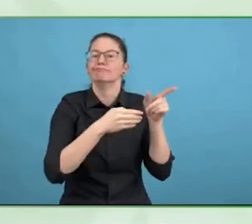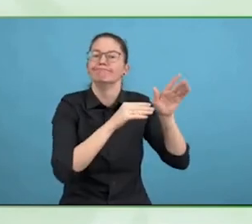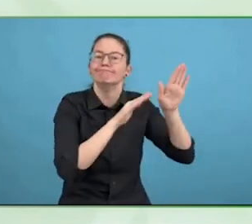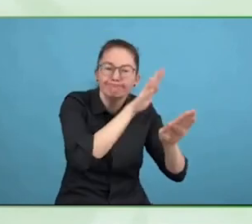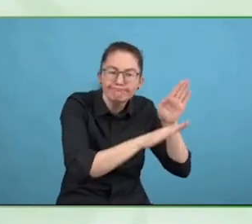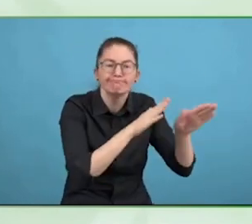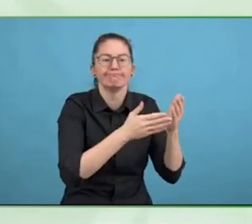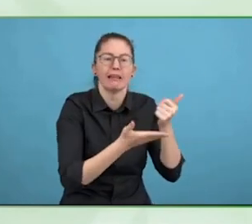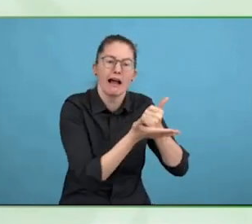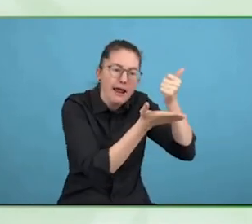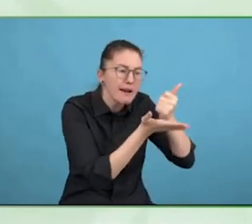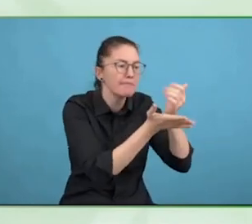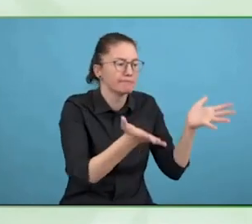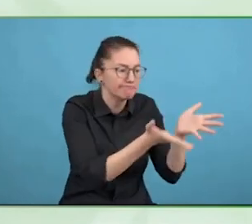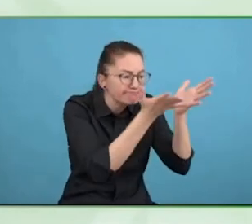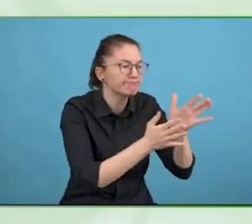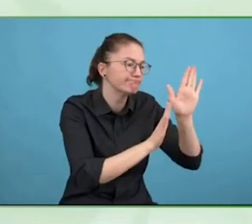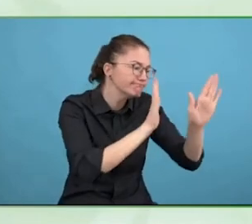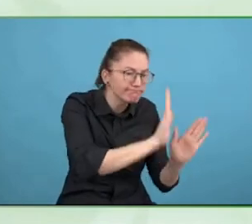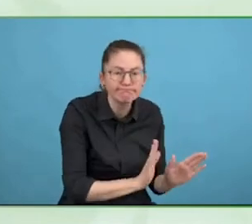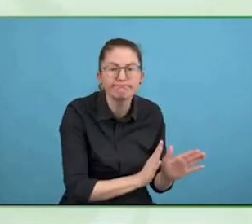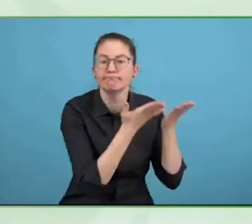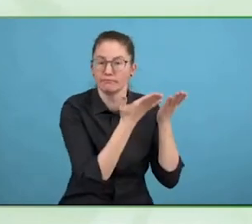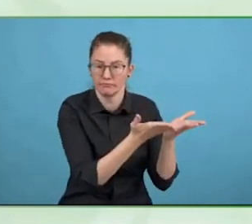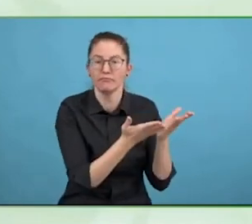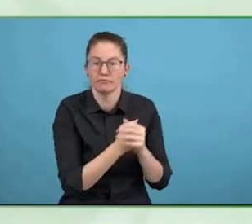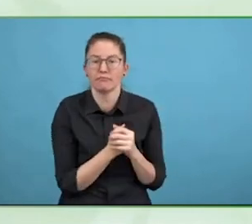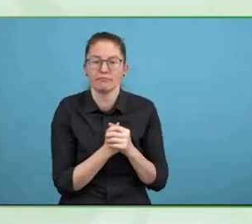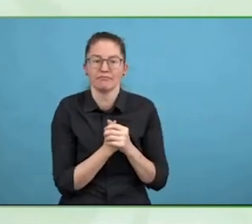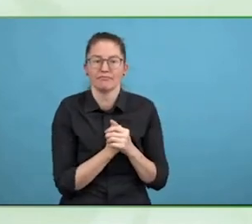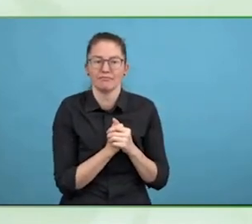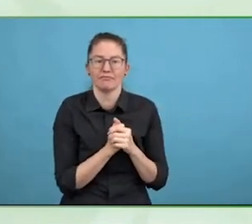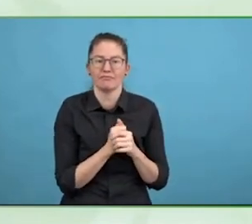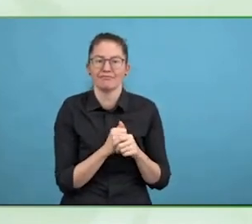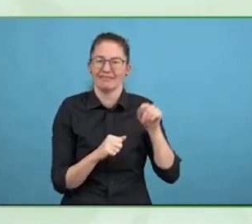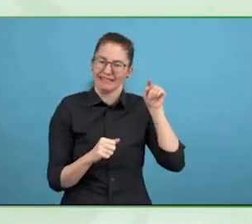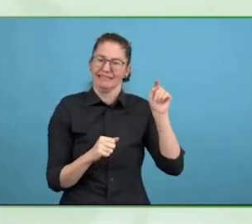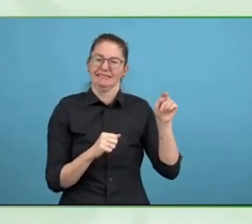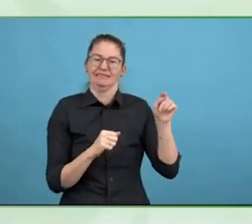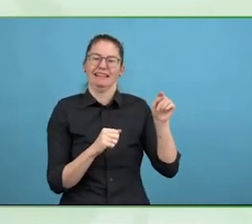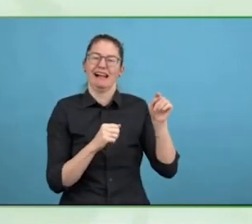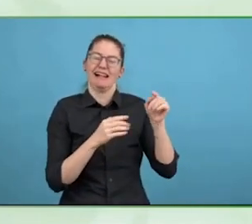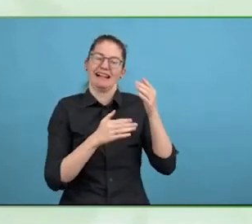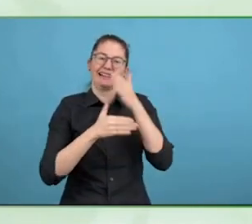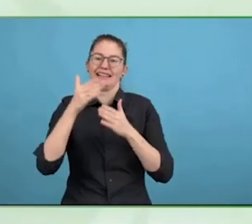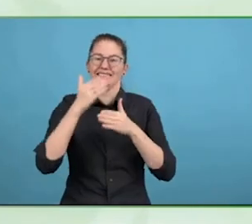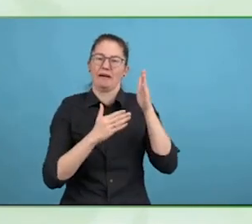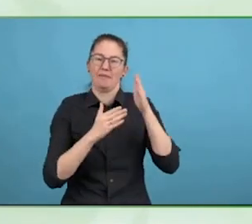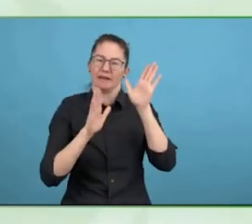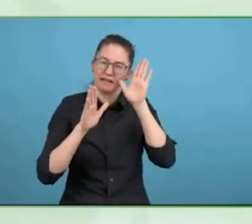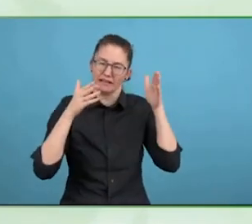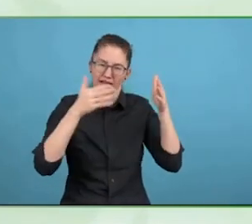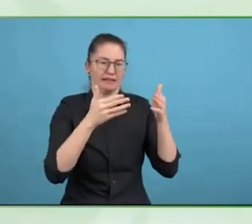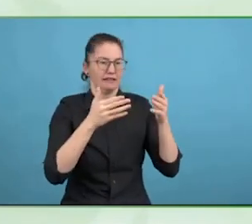The first thing that governments have to do is provide that level of support for the disabled person, the person with a disability